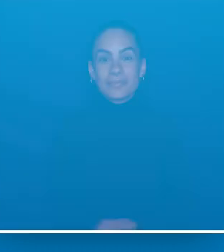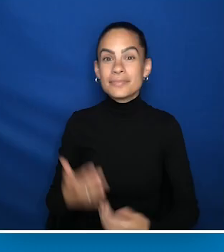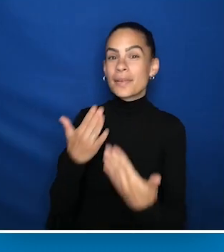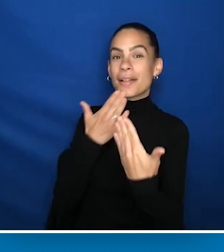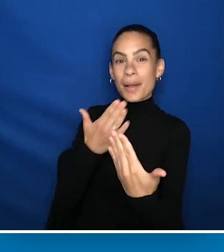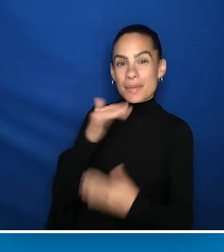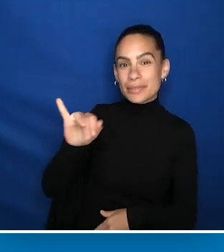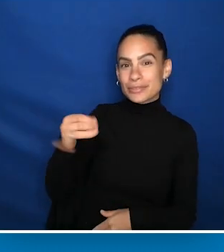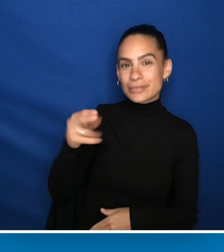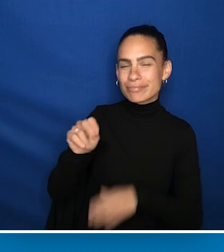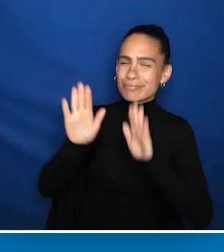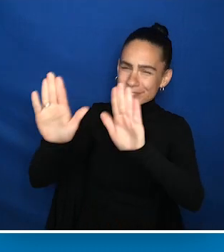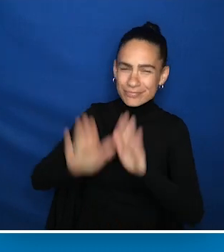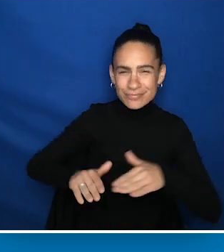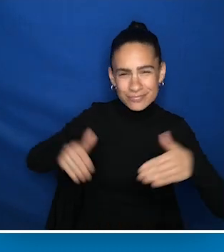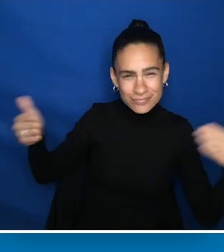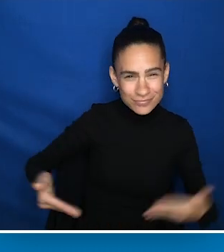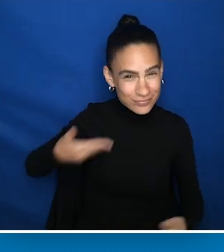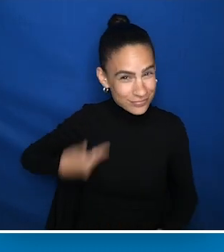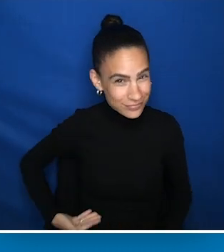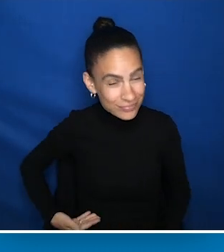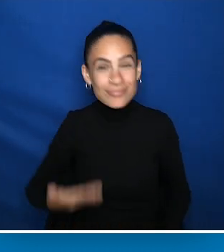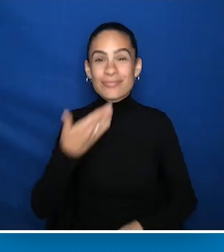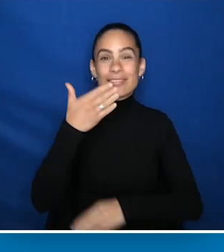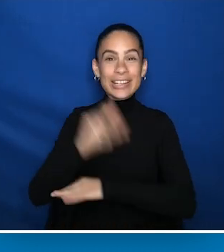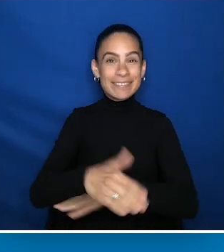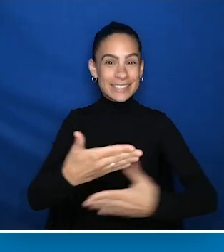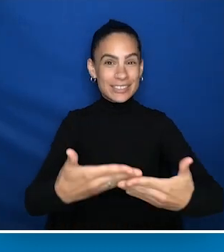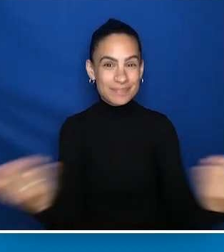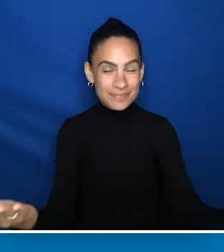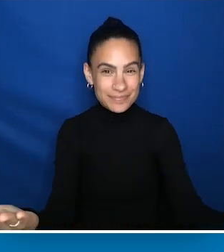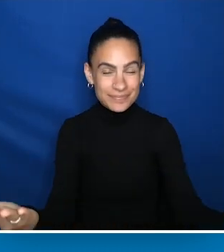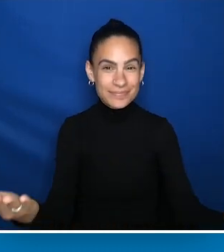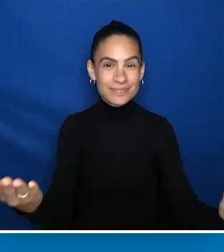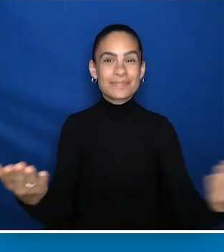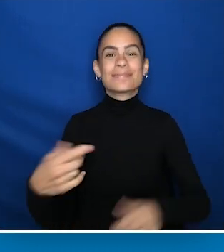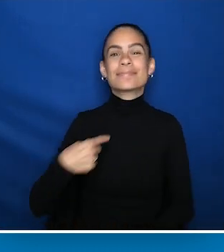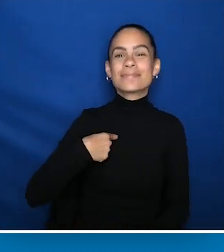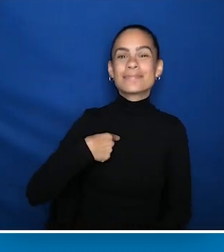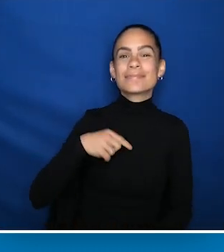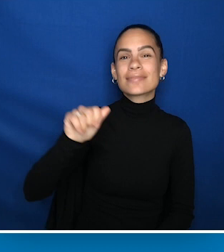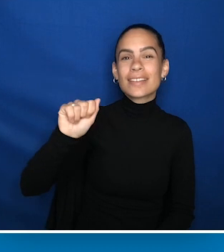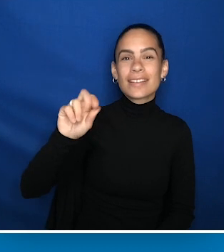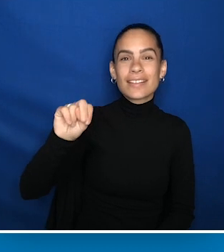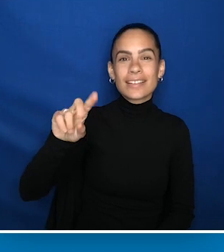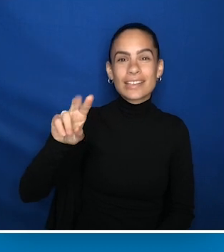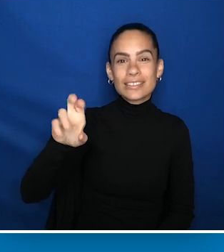Thank you, John for that wonderful introduction. And good evening to you all. Muy buenas noches. I am Andrés Gallegos.